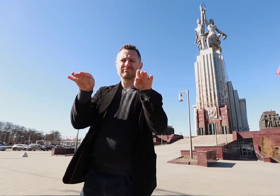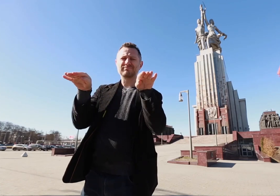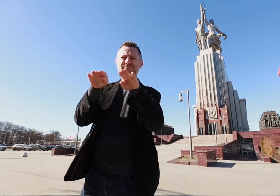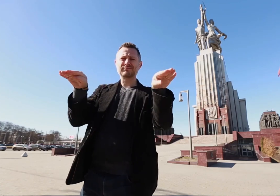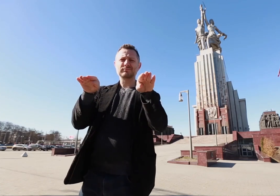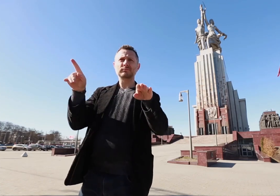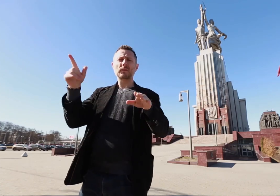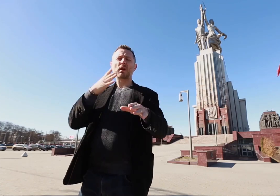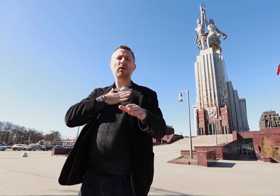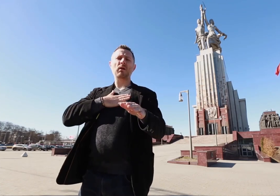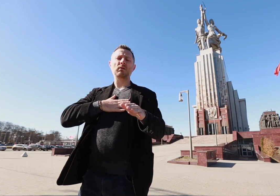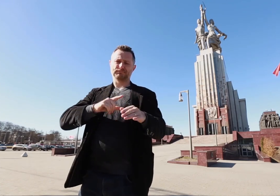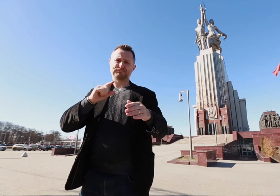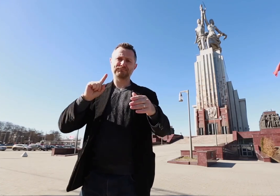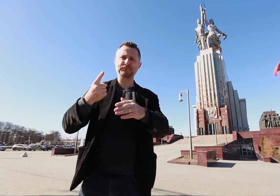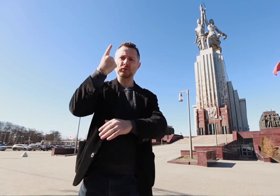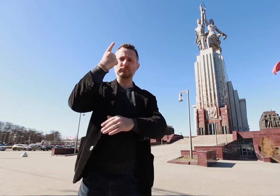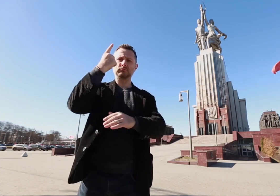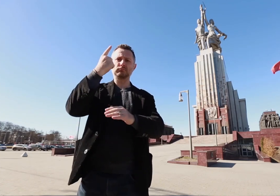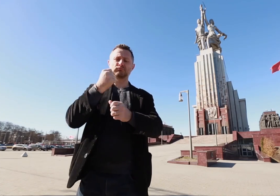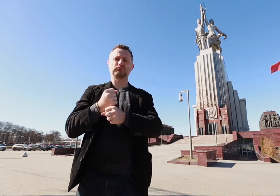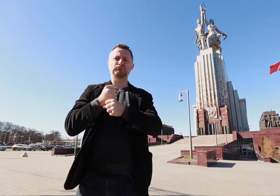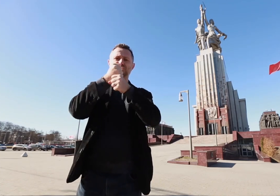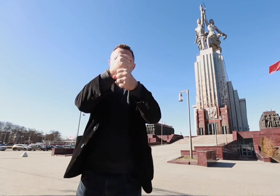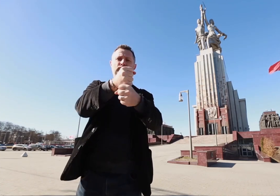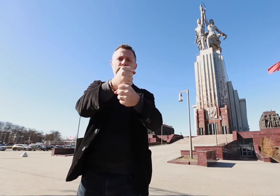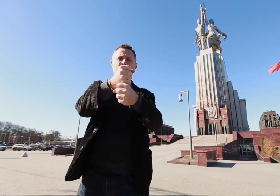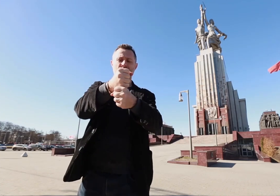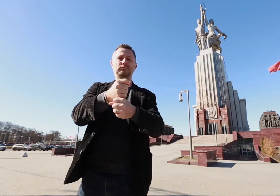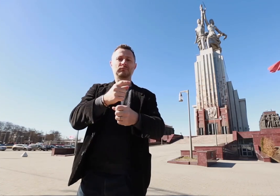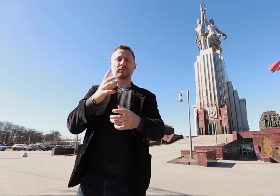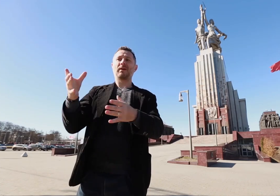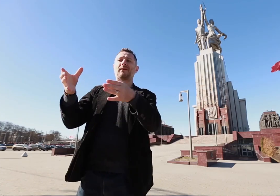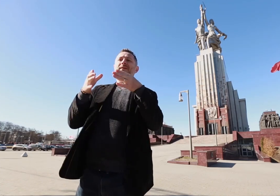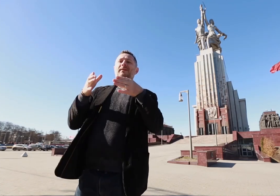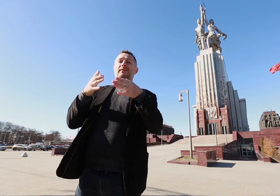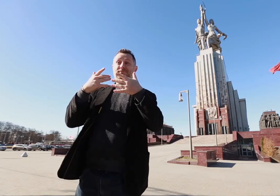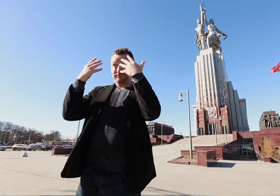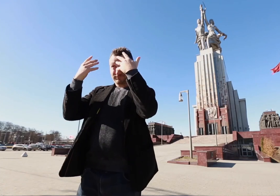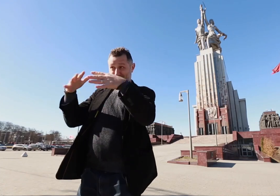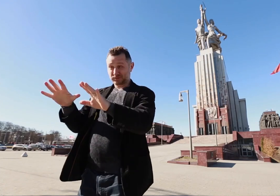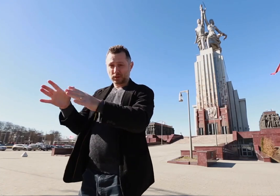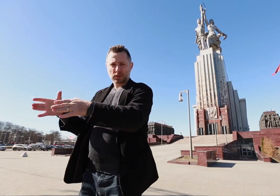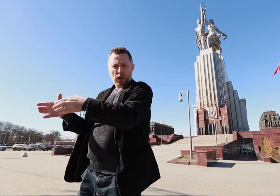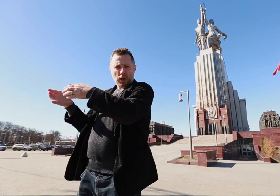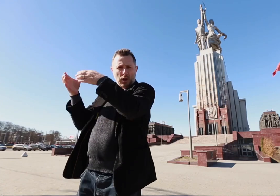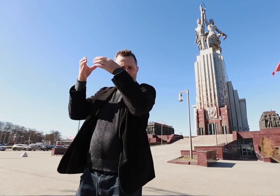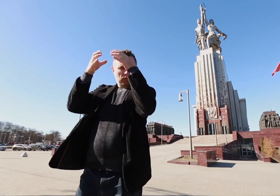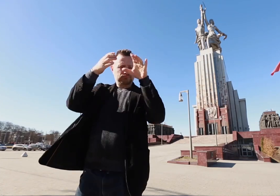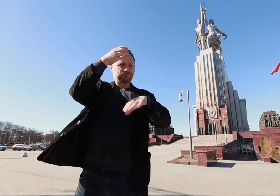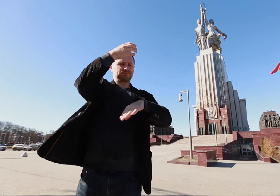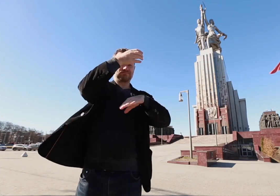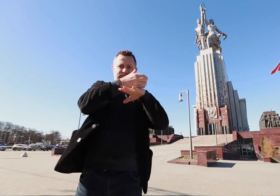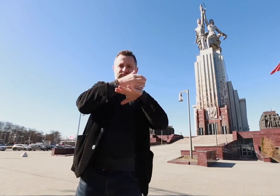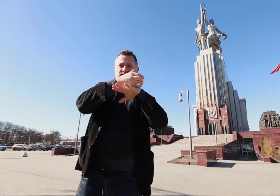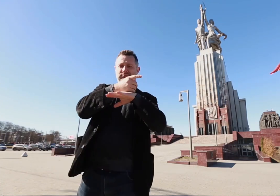exhibit. It was then brought back to the USSR and made famous as a Communist symbol